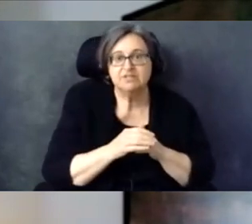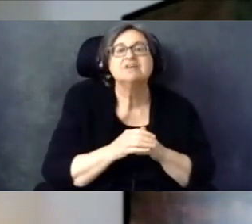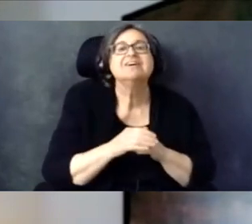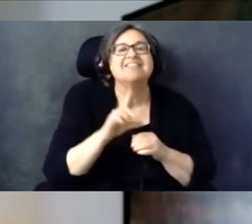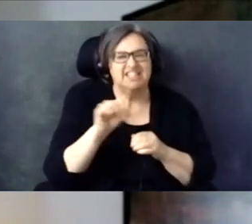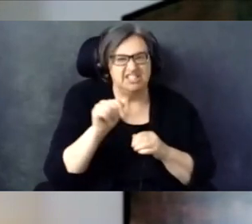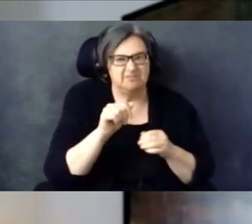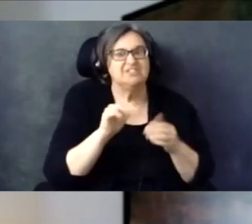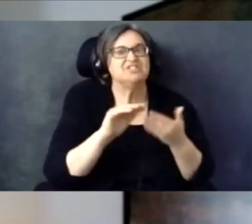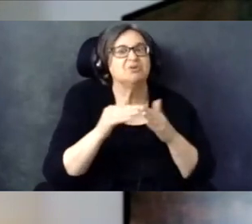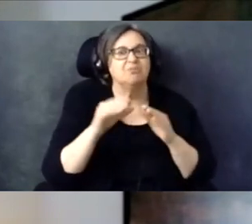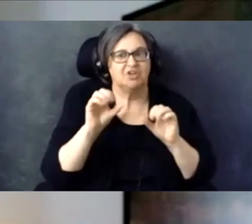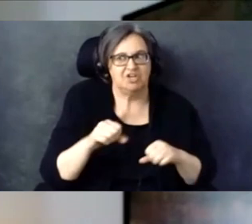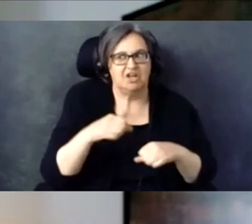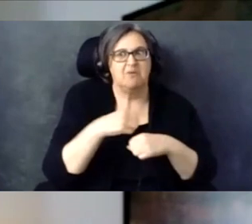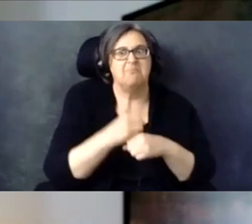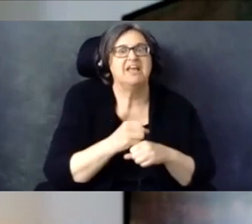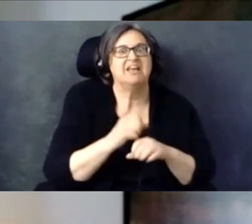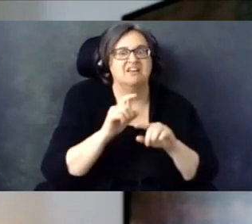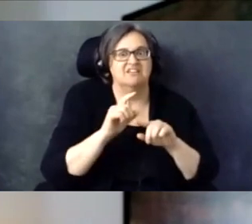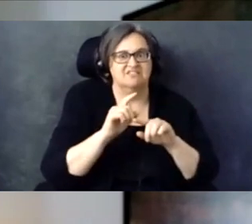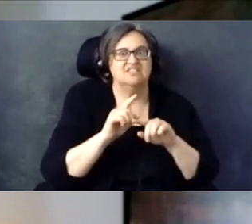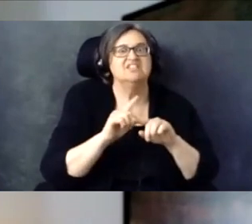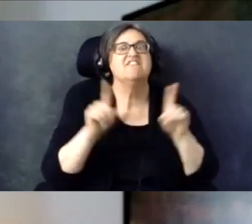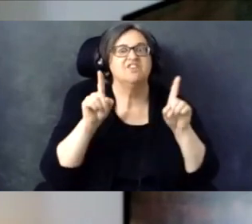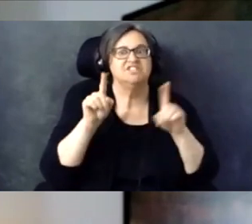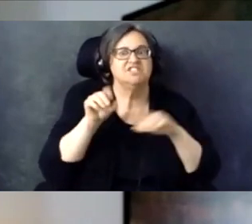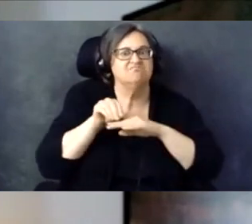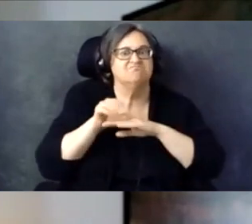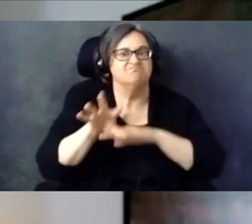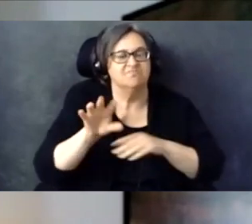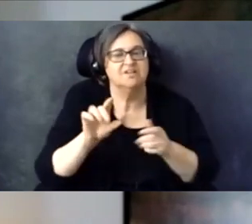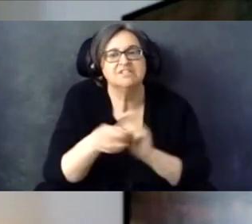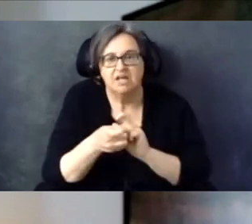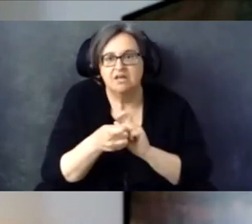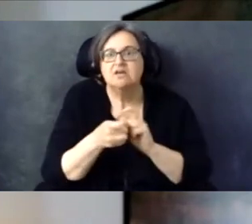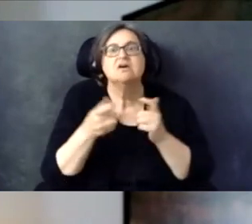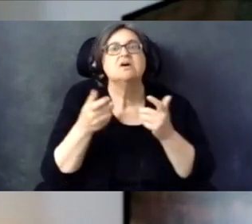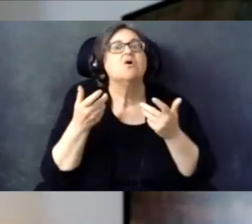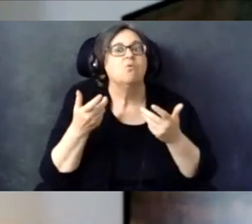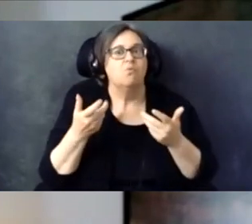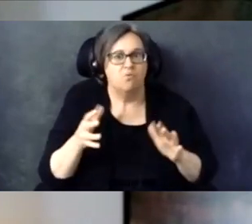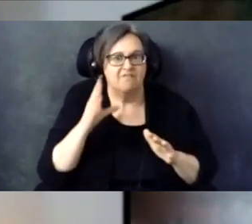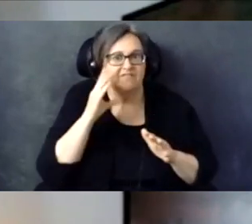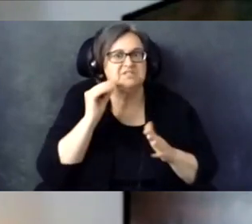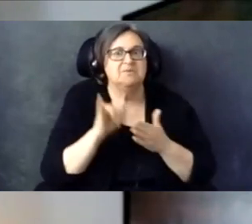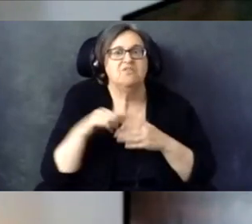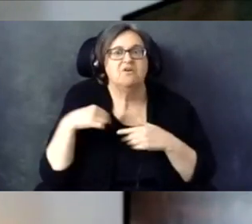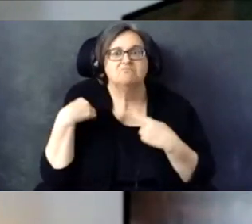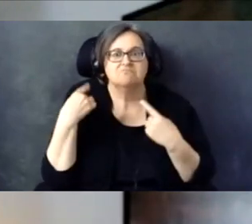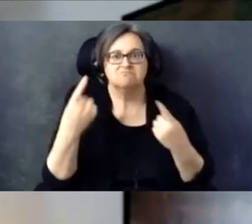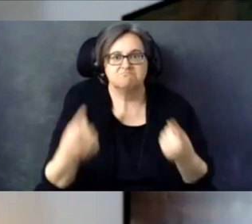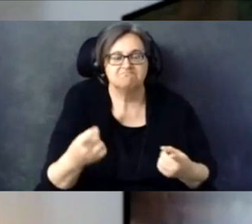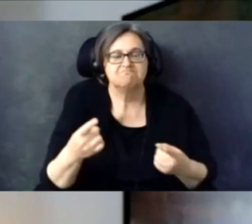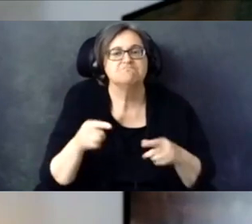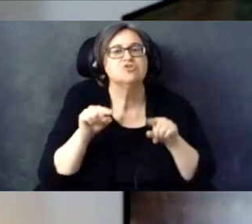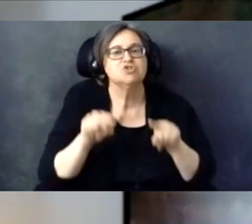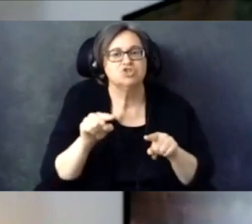can make a tremendous difference and has done so across our nation's history.